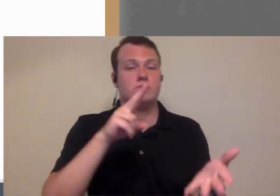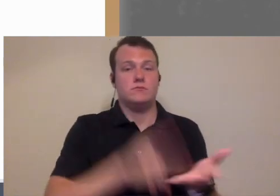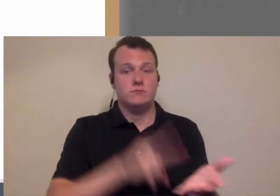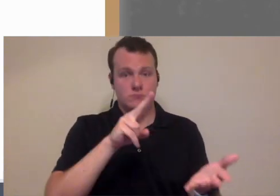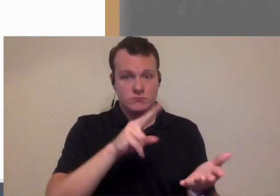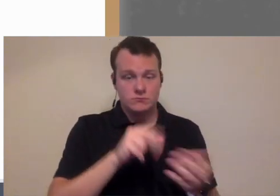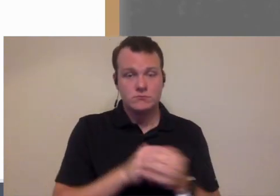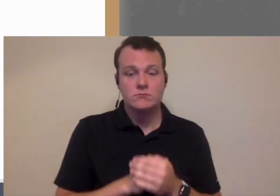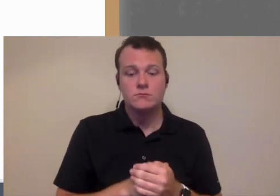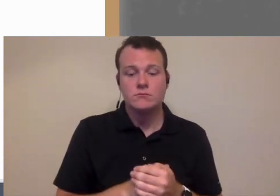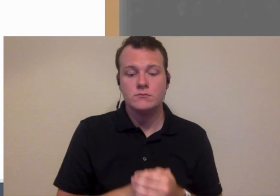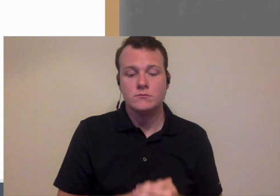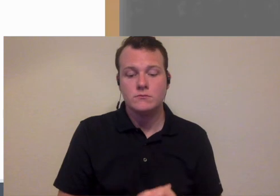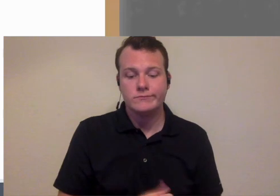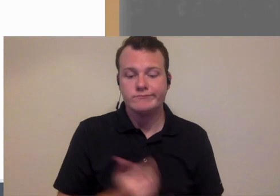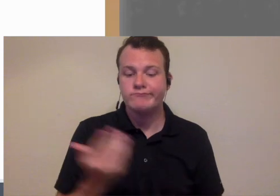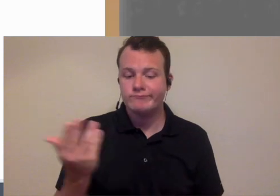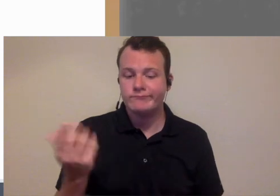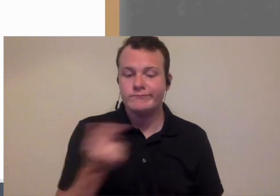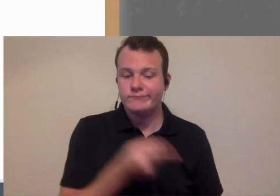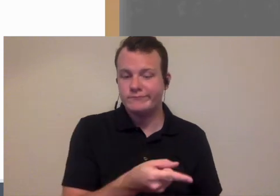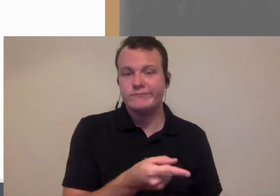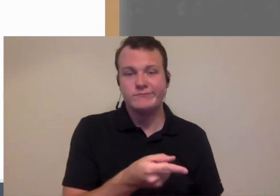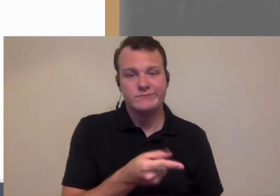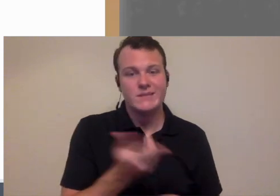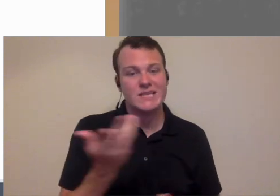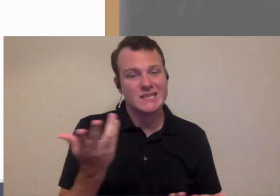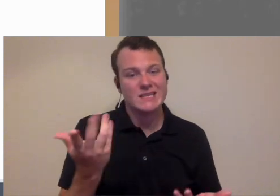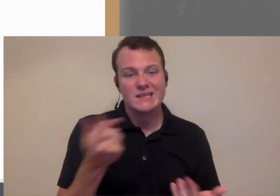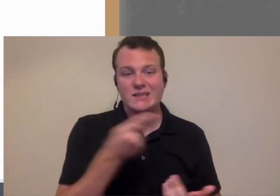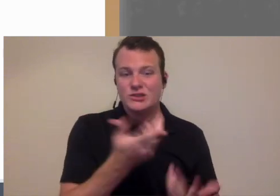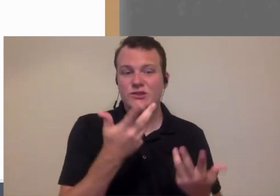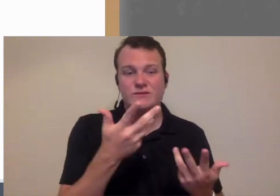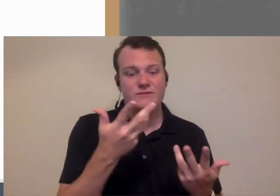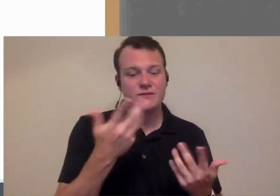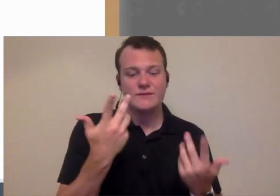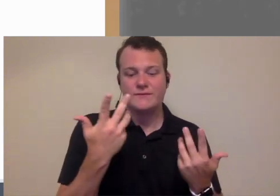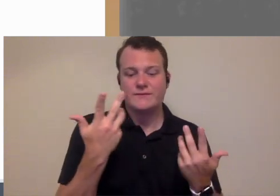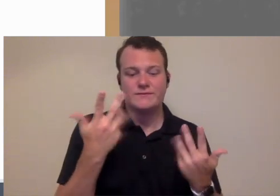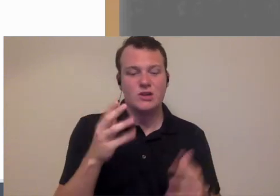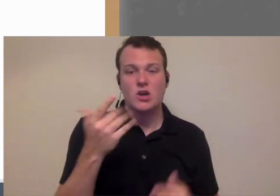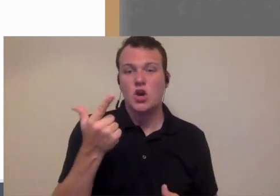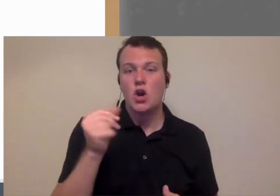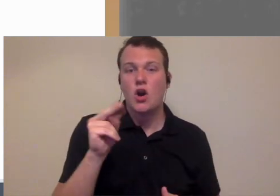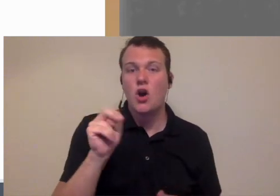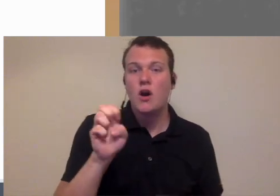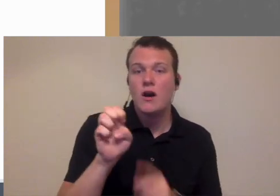well we signed the contract in pretty much she was gone it was pretty much